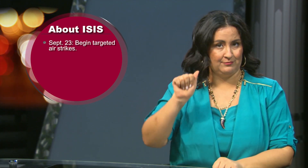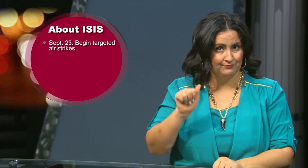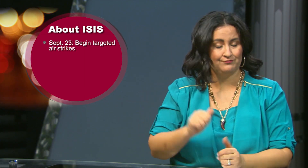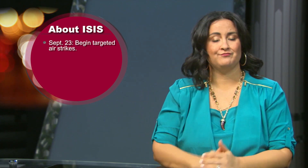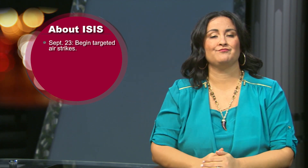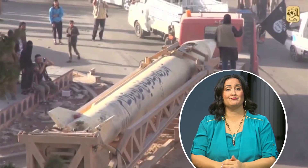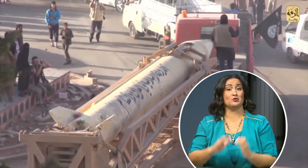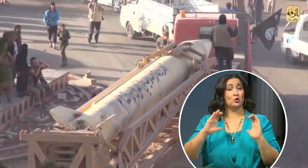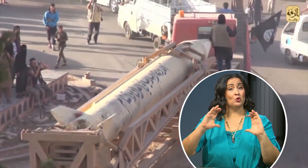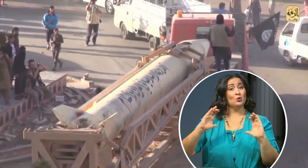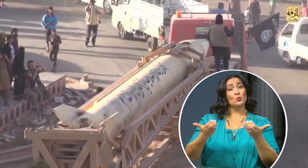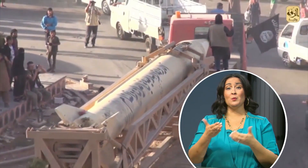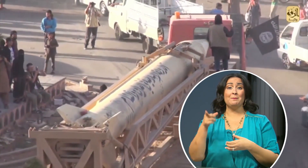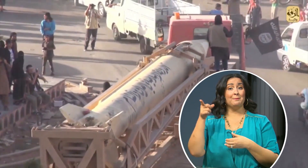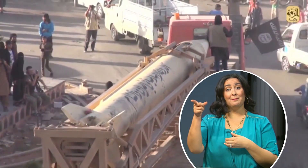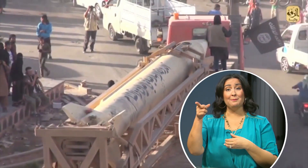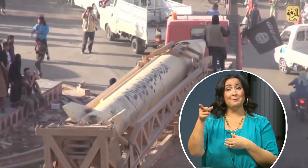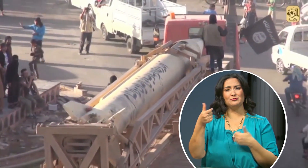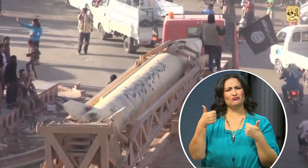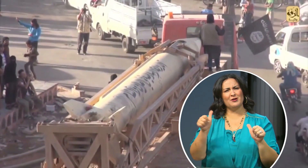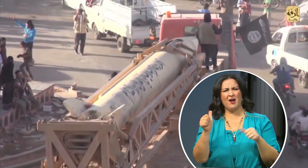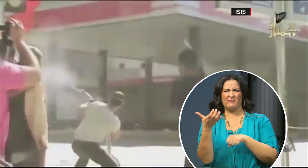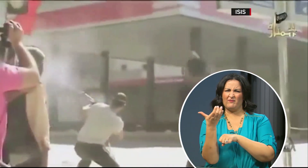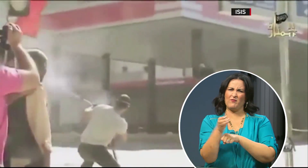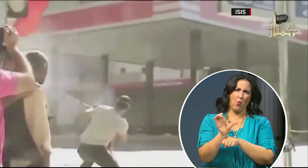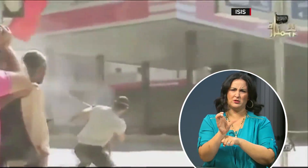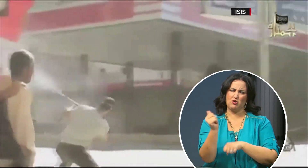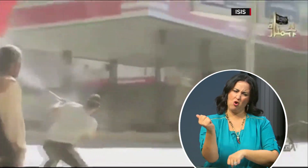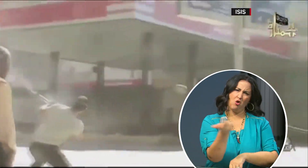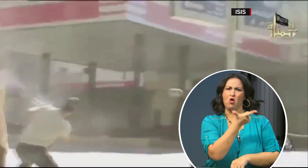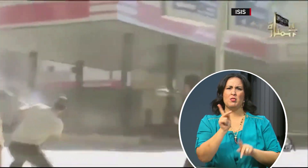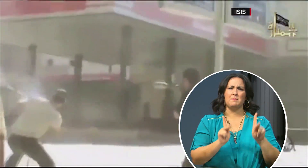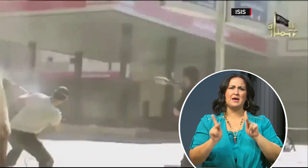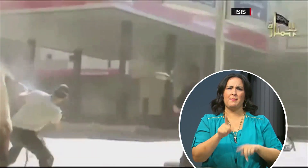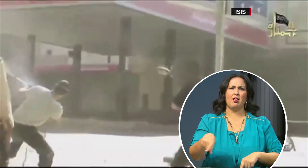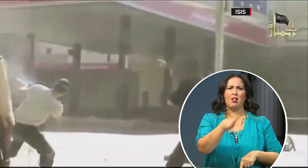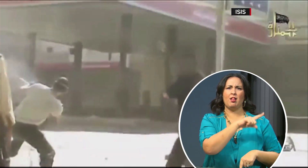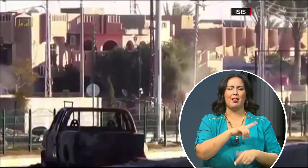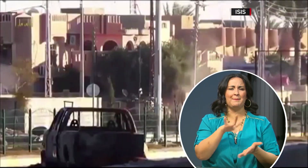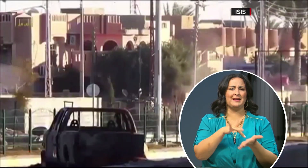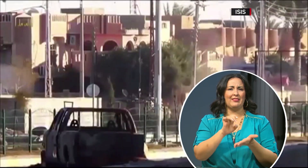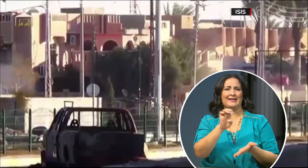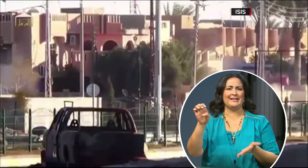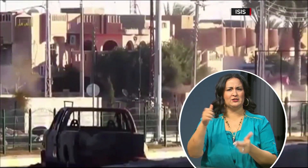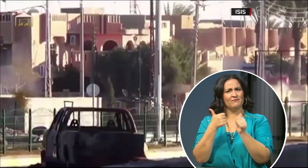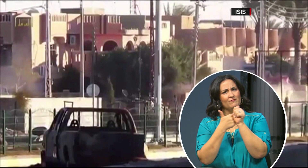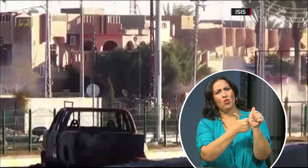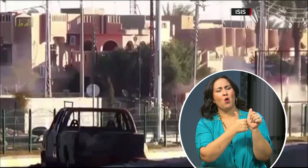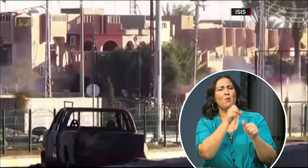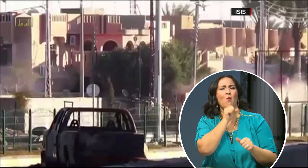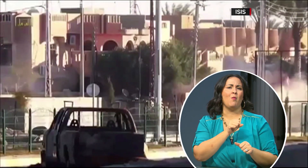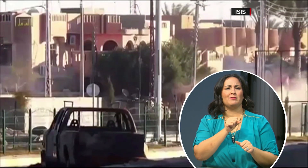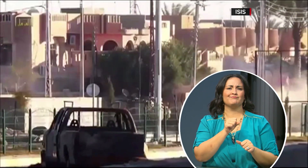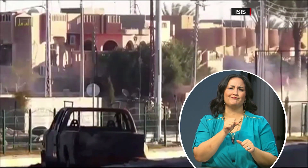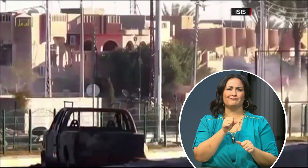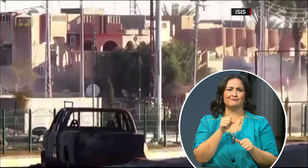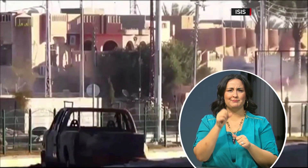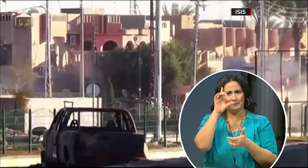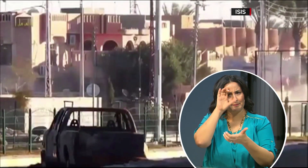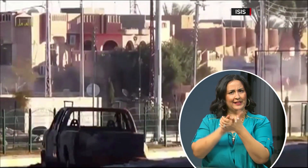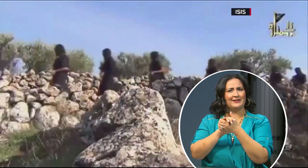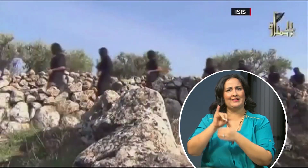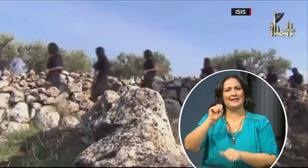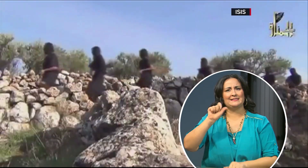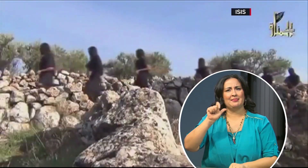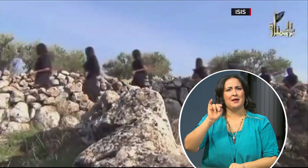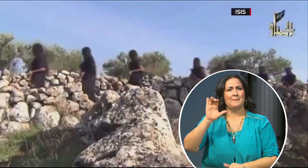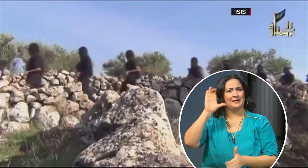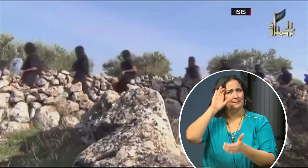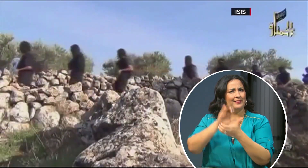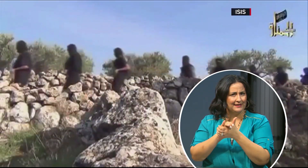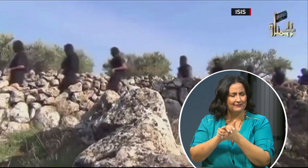The group is trying to enforce conservative Islamic beliefs throughout the Middle East.